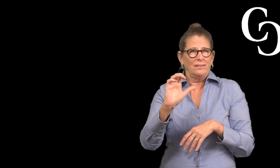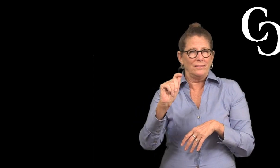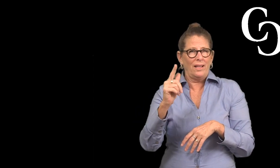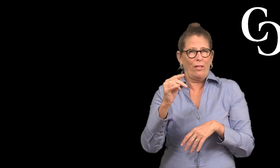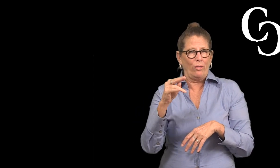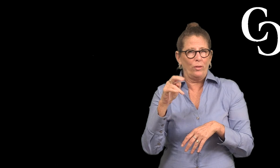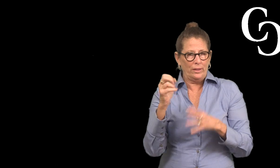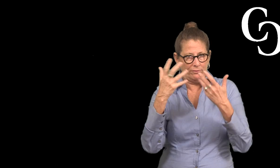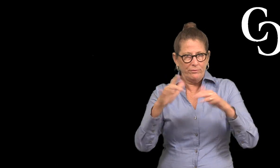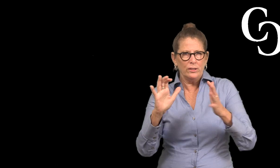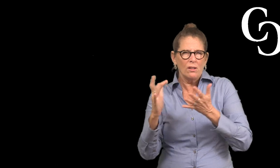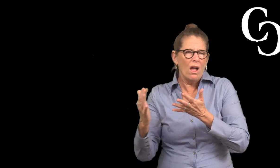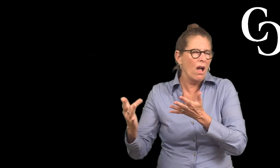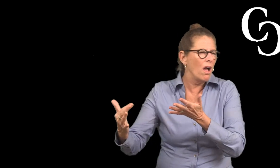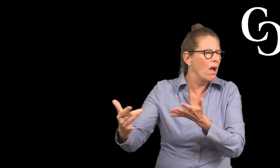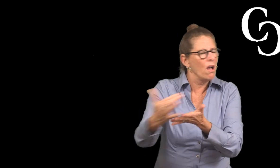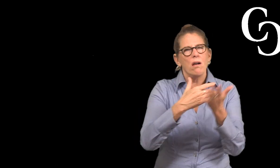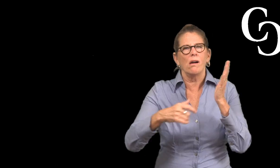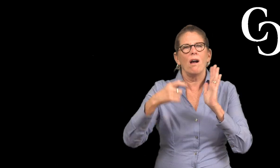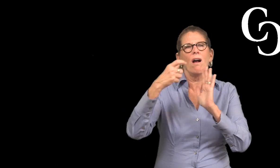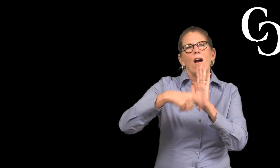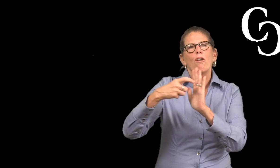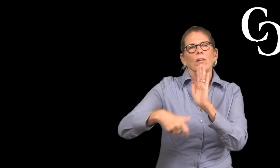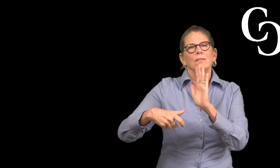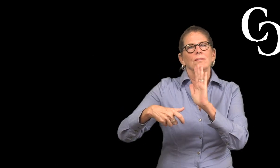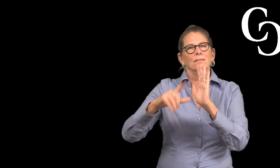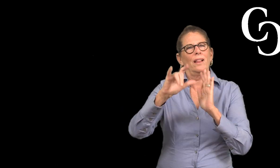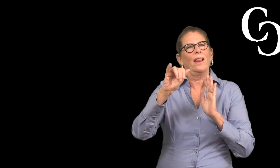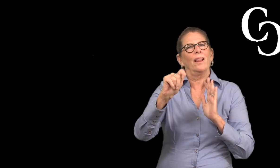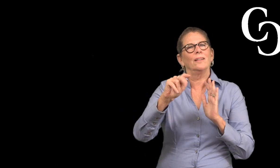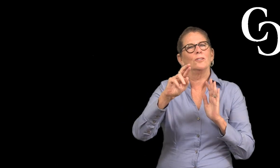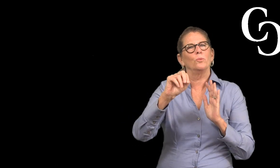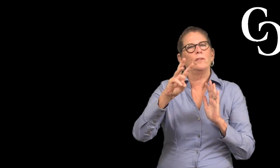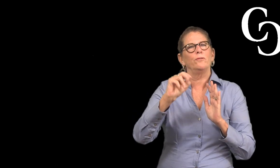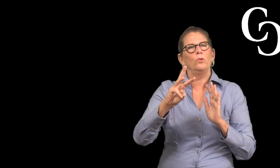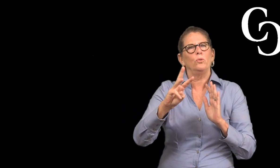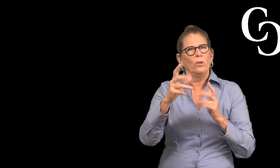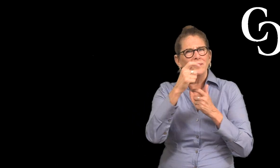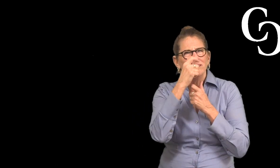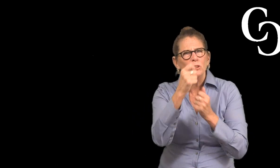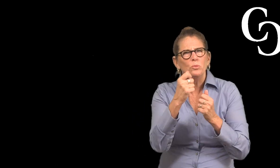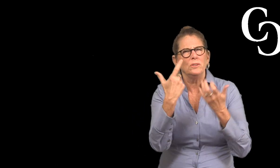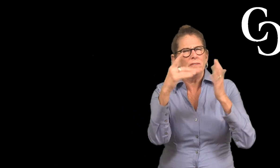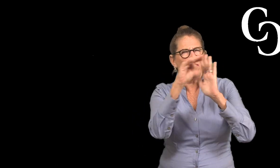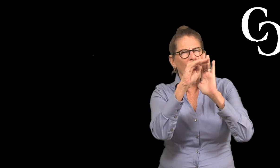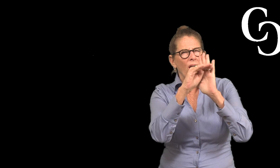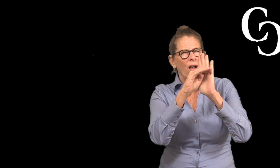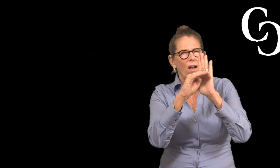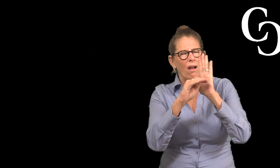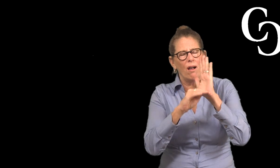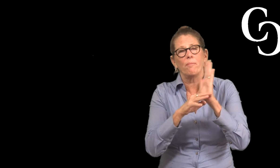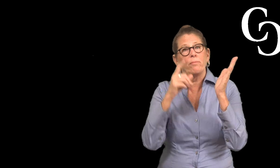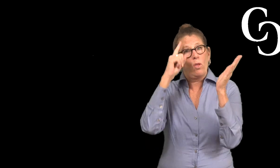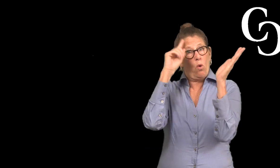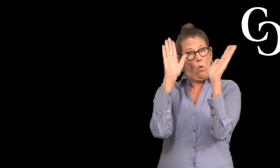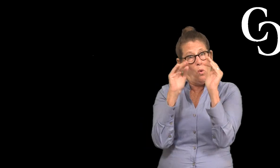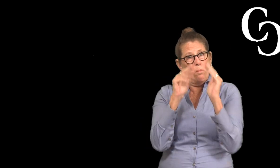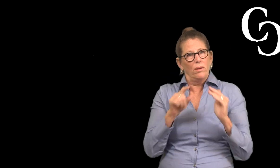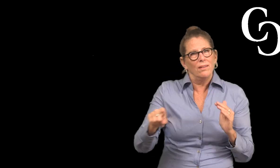touching on many topics of interest in experiential learning and interpreter education